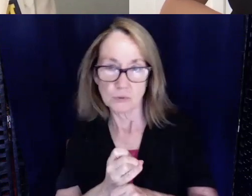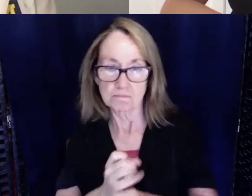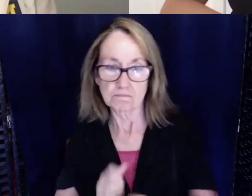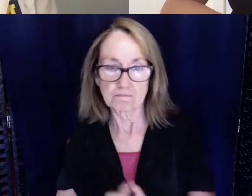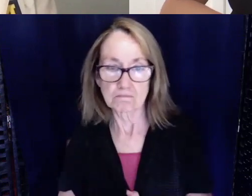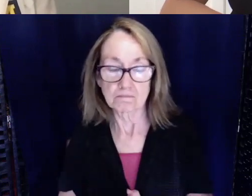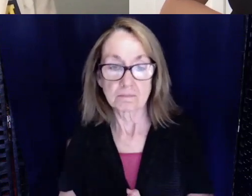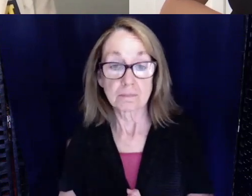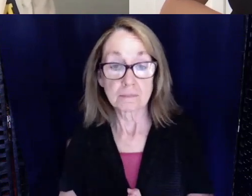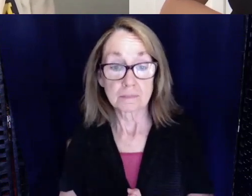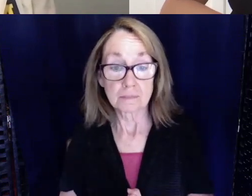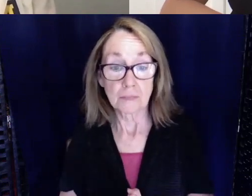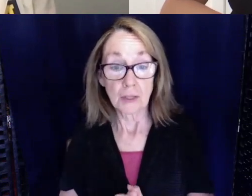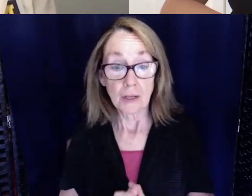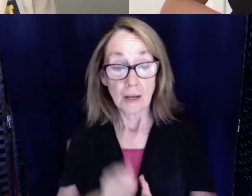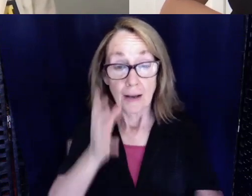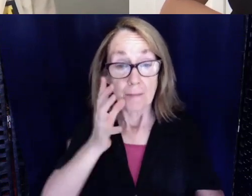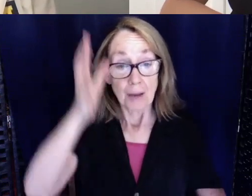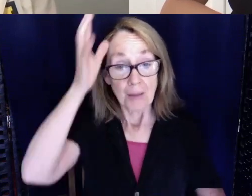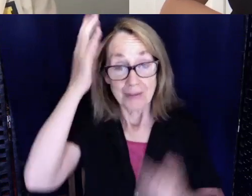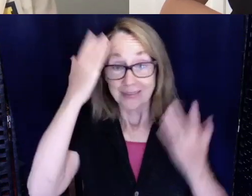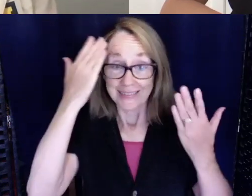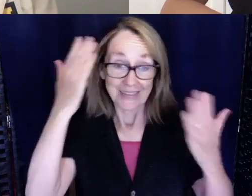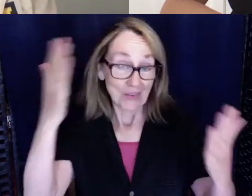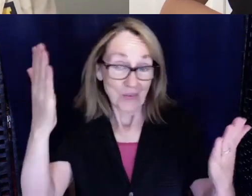My parents just didn't know at the time in the 80's